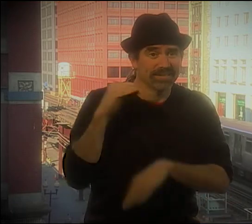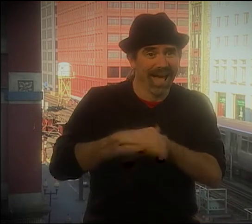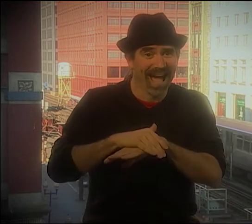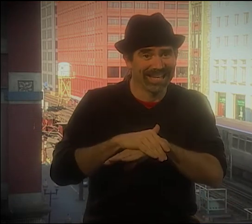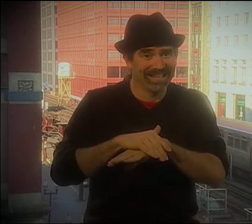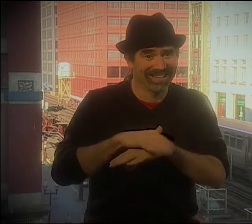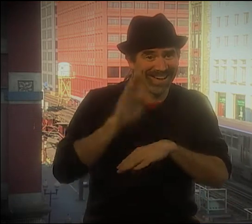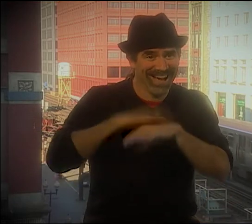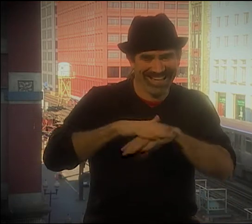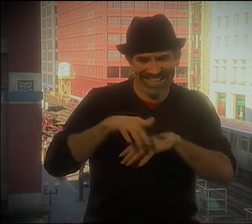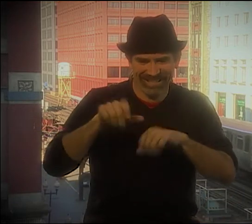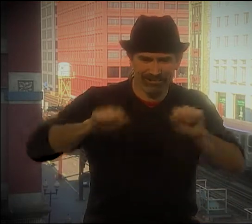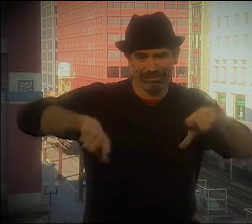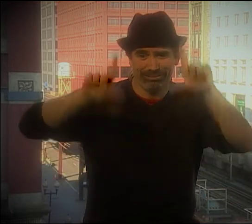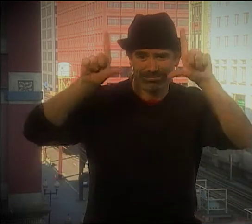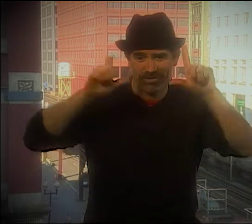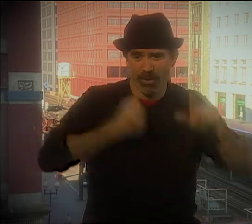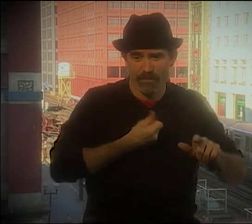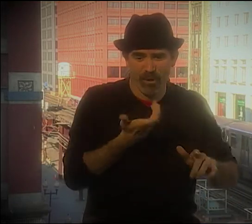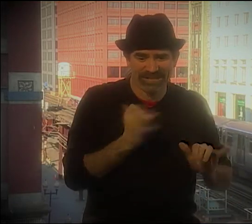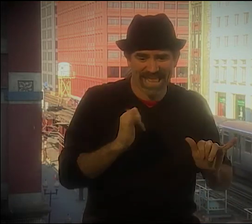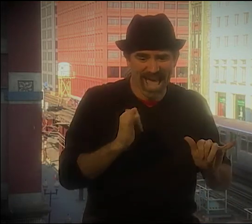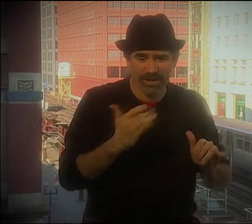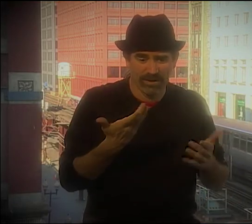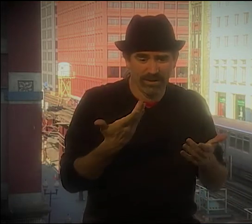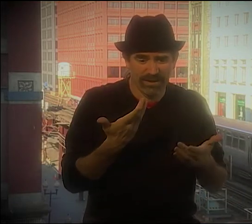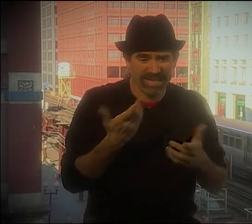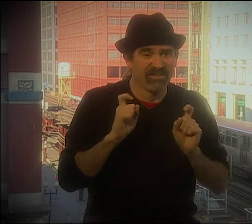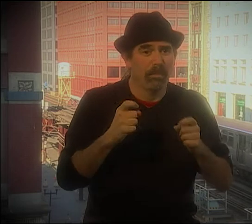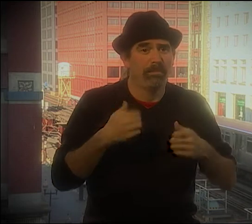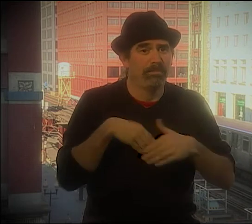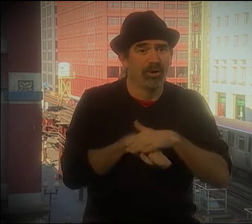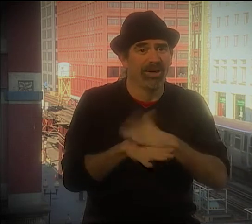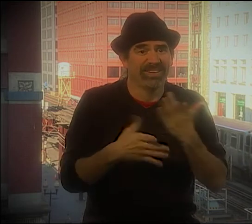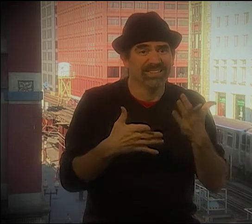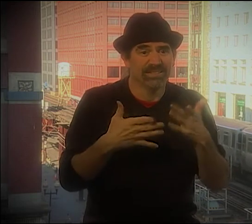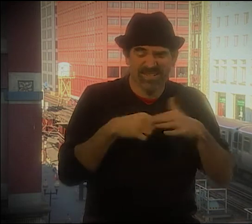POETRY. LET'S SEE...WHAT IS POETRY?